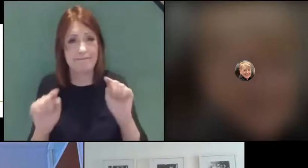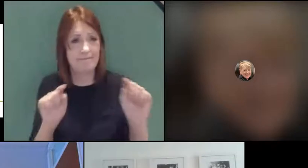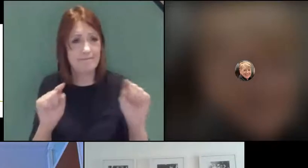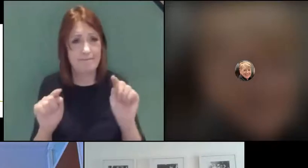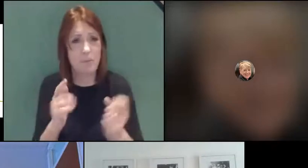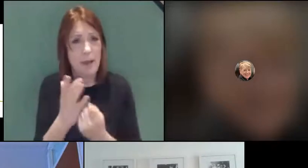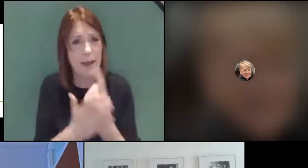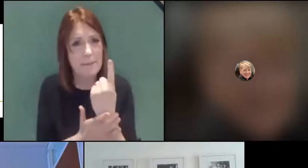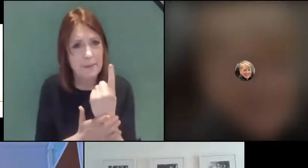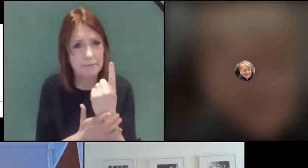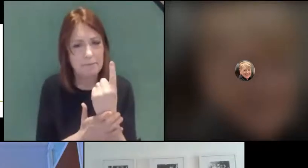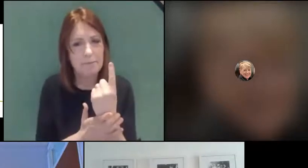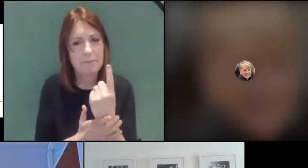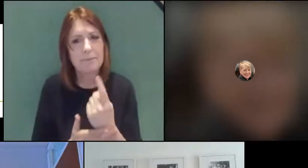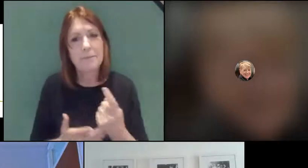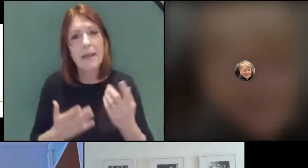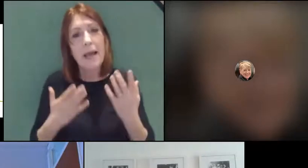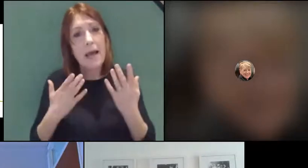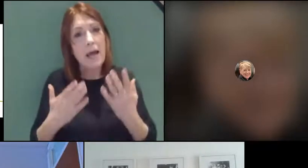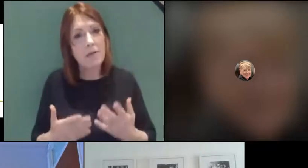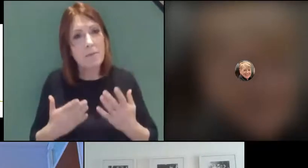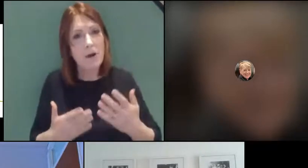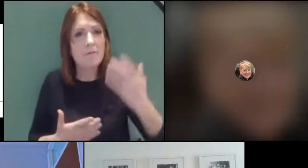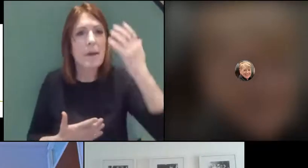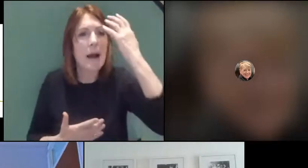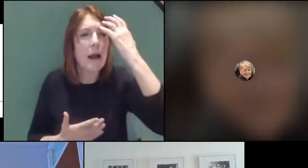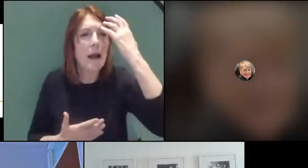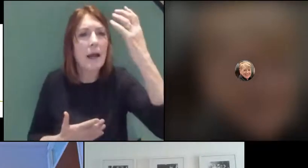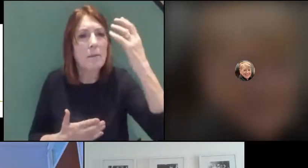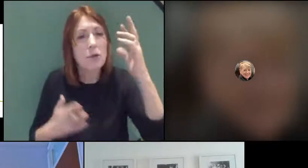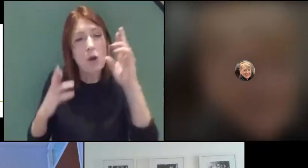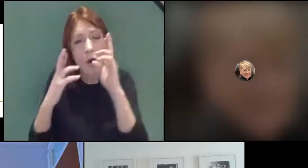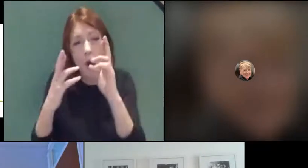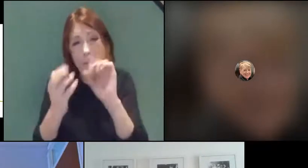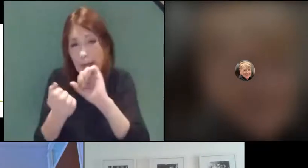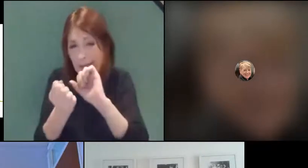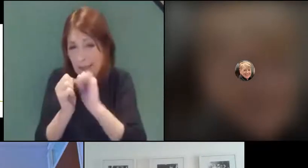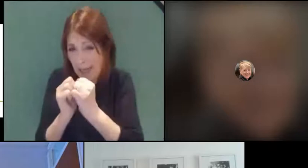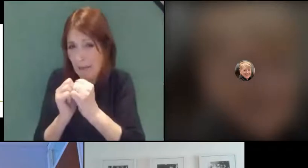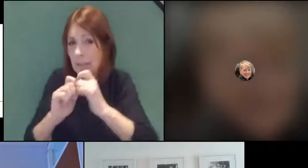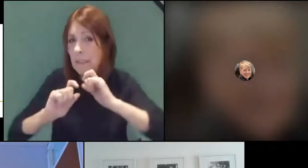We know at this moment in time that the government is hoping that exams will go ahead next year,